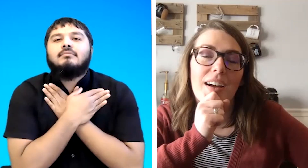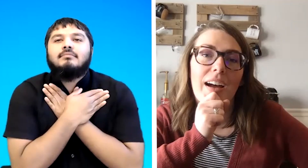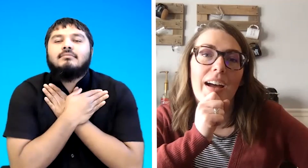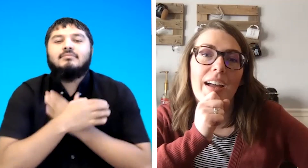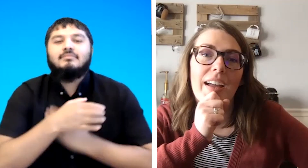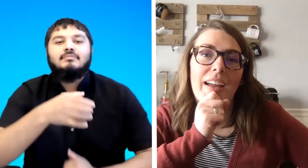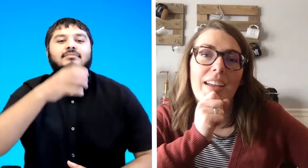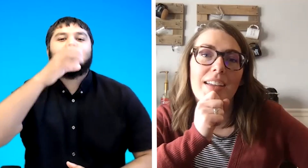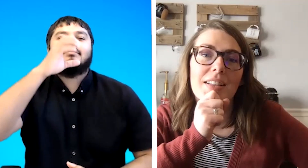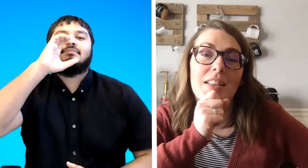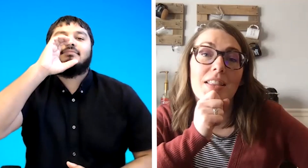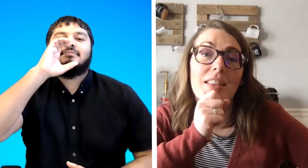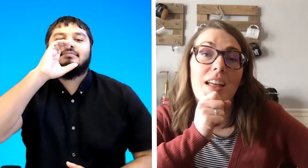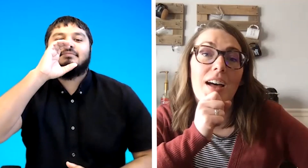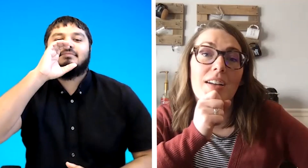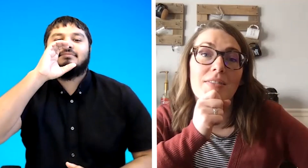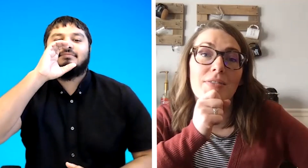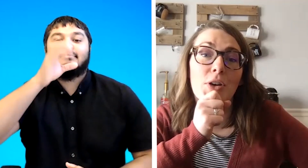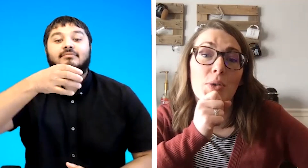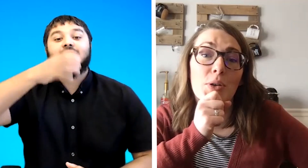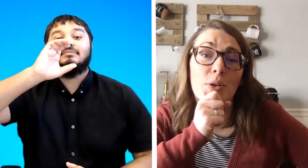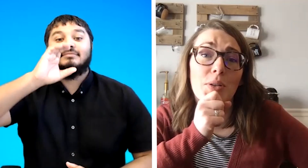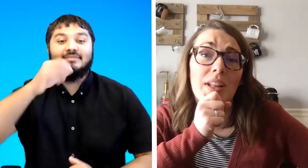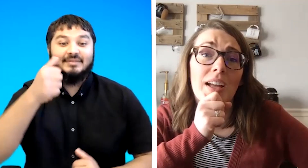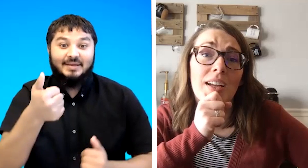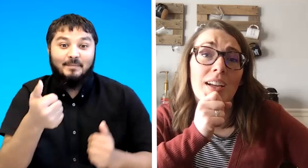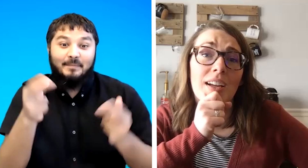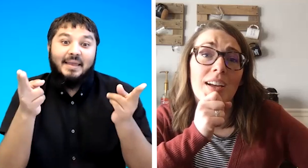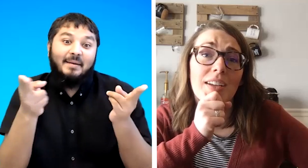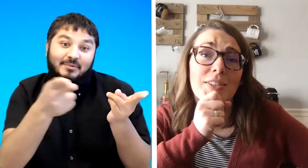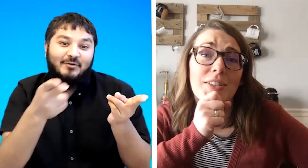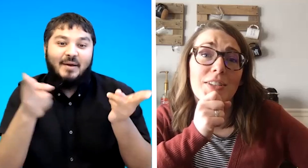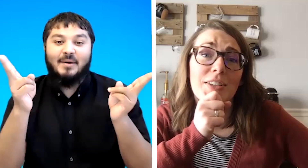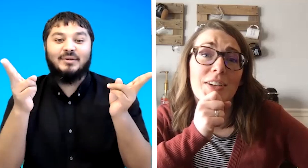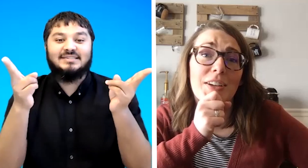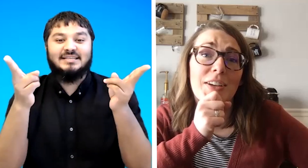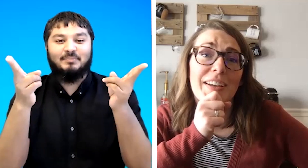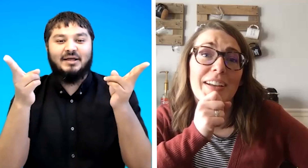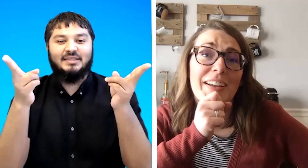i love coca-cola yep you're right but what's this part then